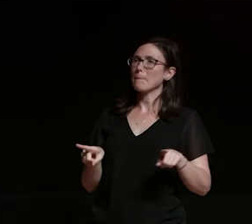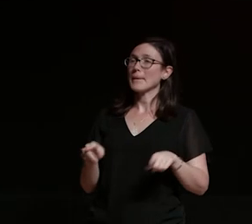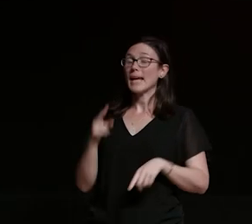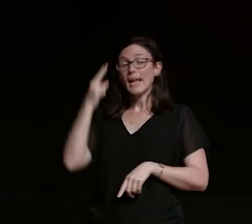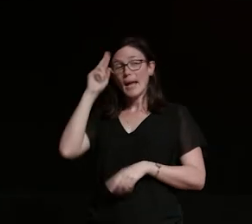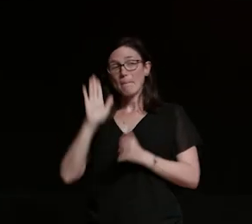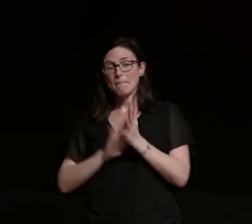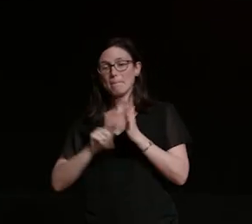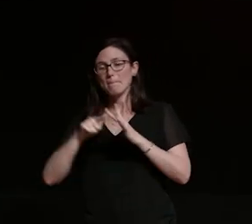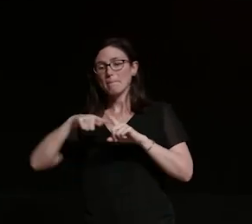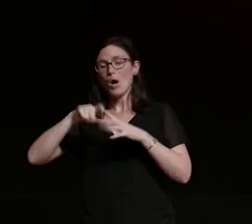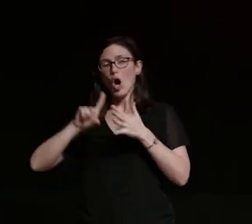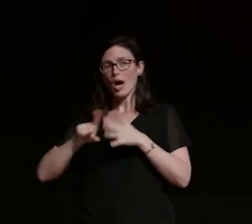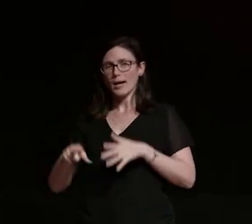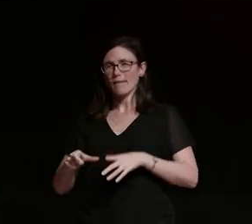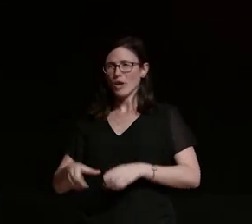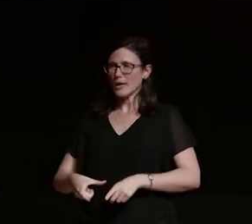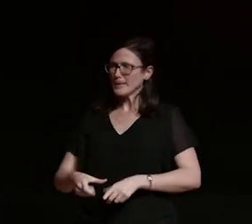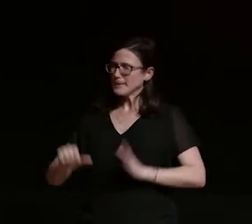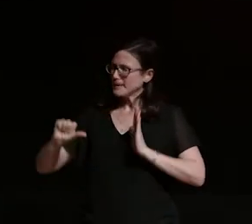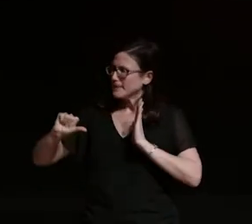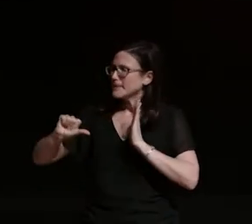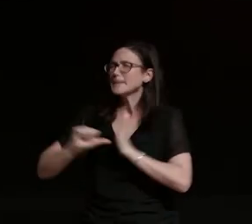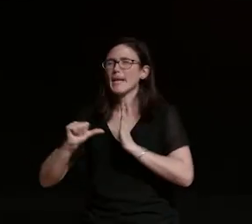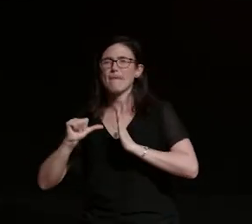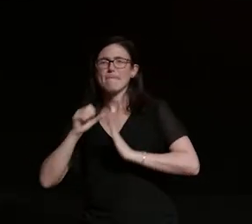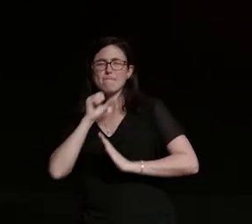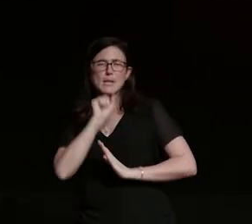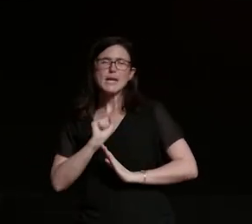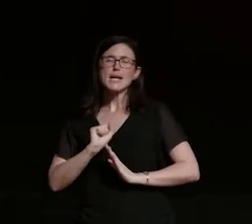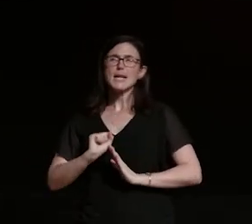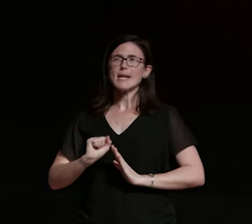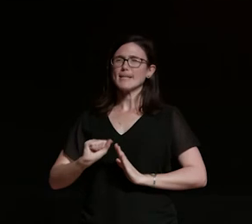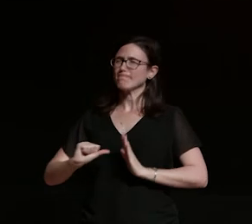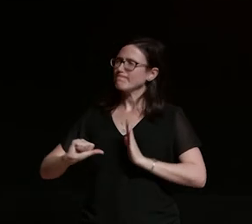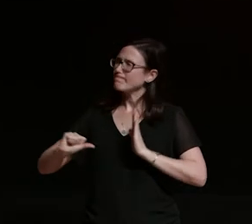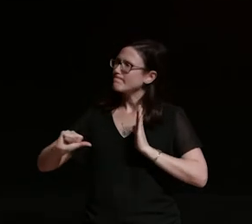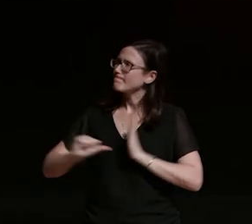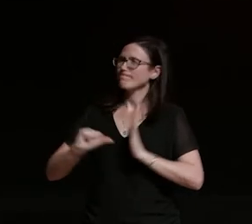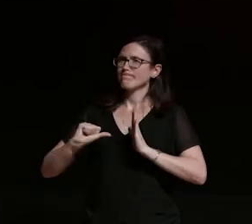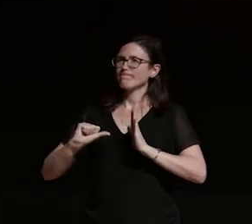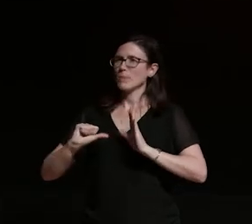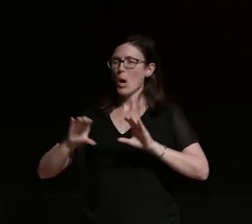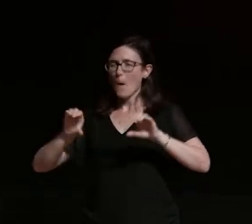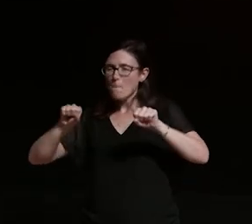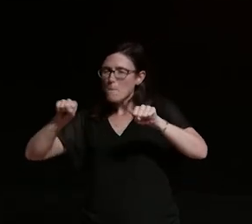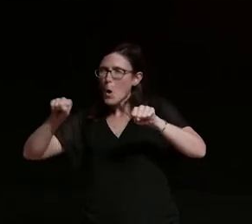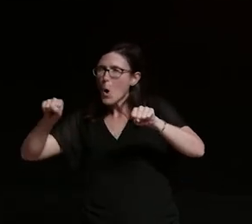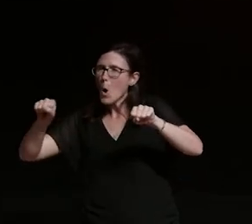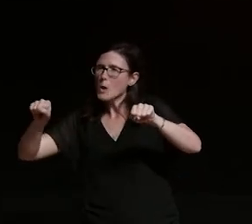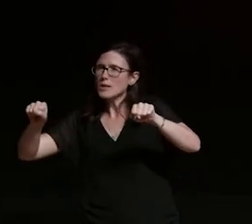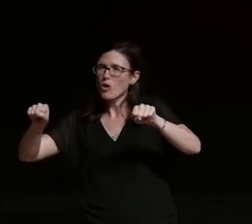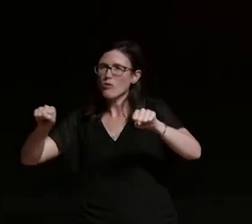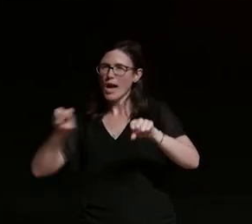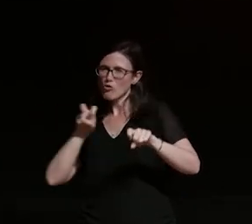he's a very very hard man very tough very tough motorcycle like ride or die kind of guy right